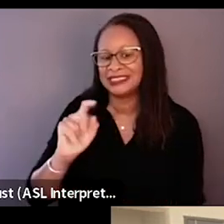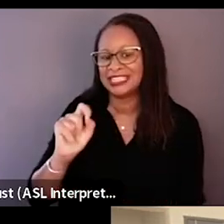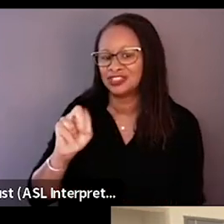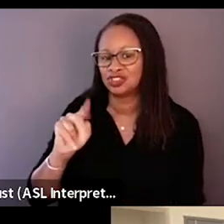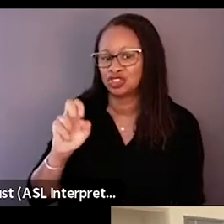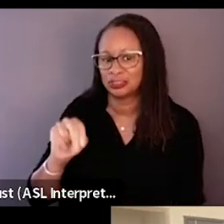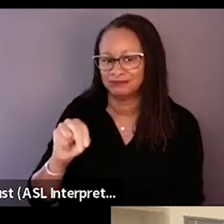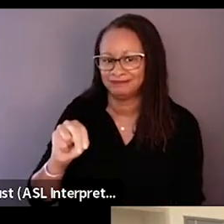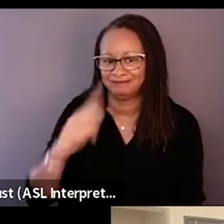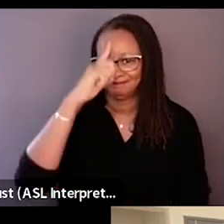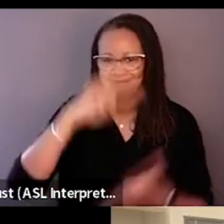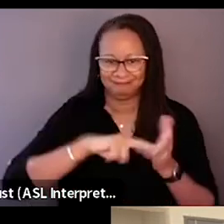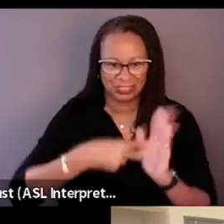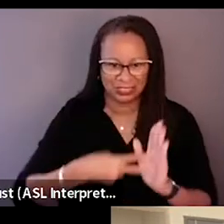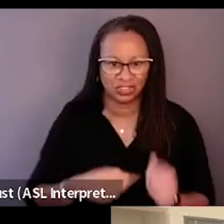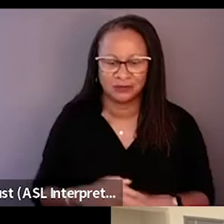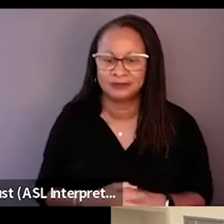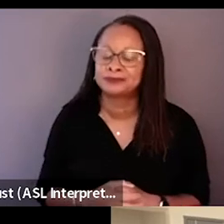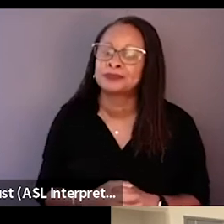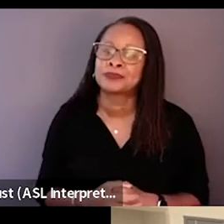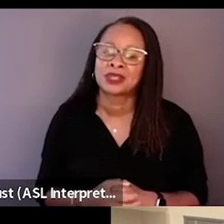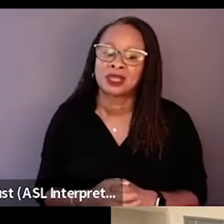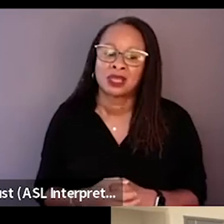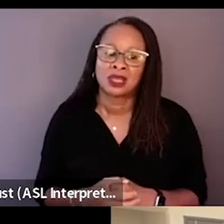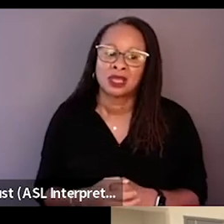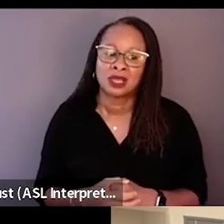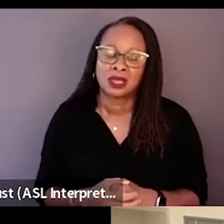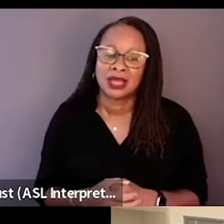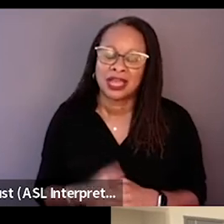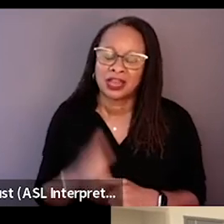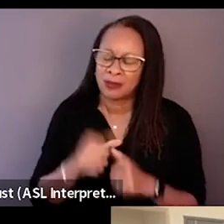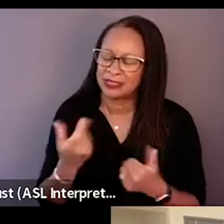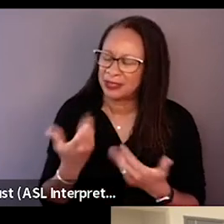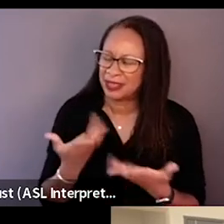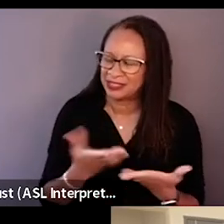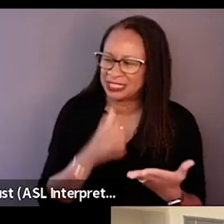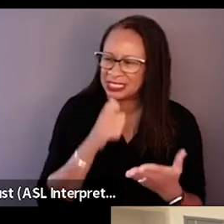in the early days of film that that wasn't quite there. It's like, why do we care about this family?